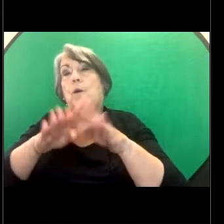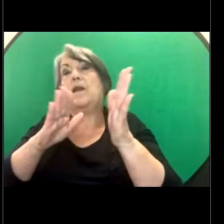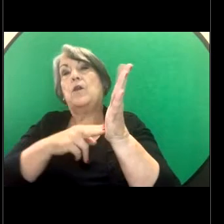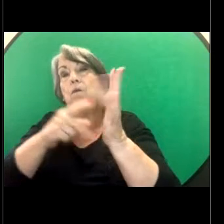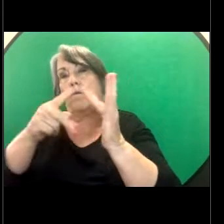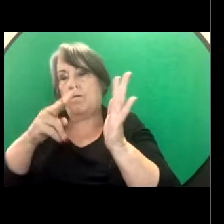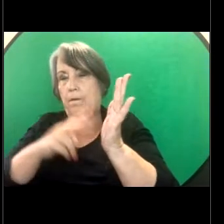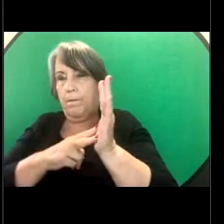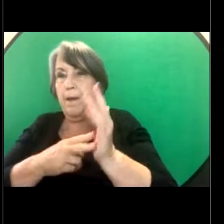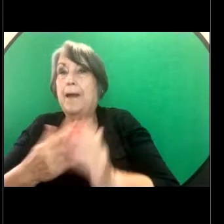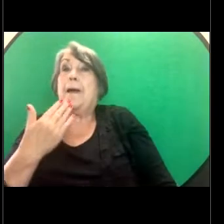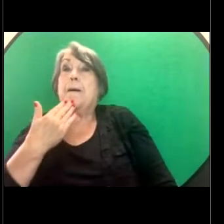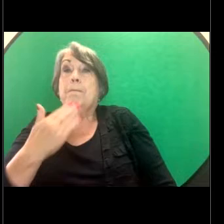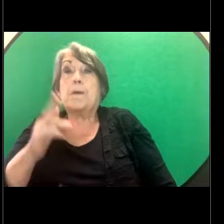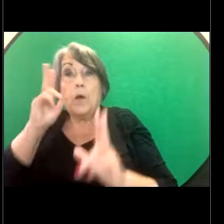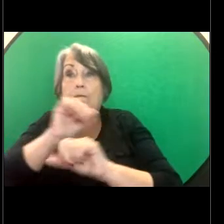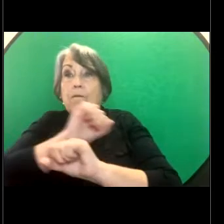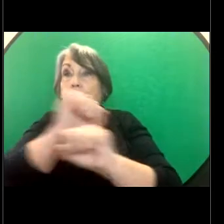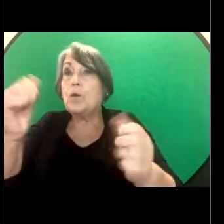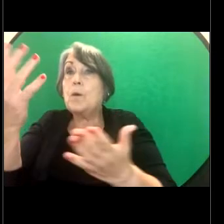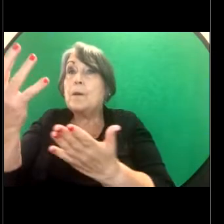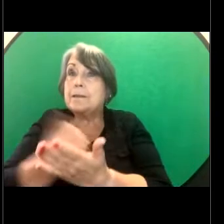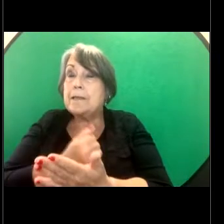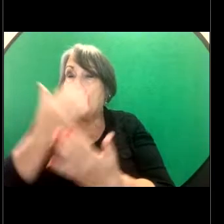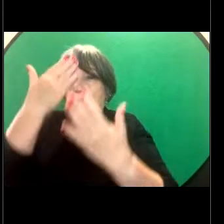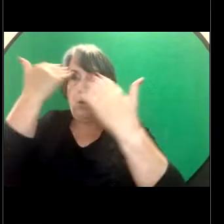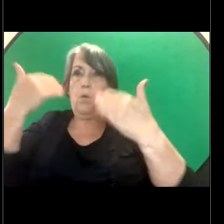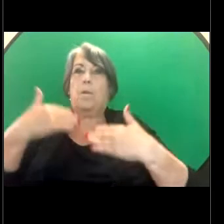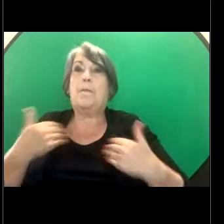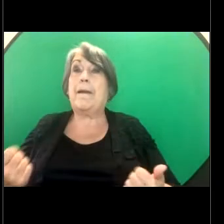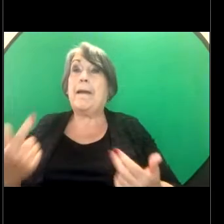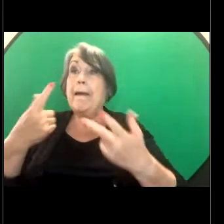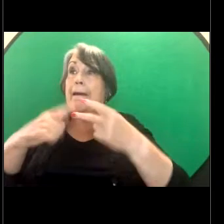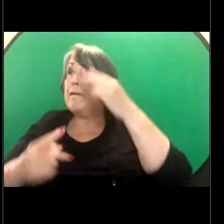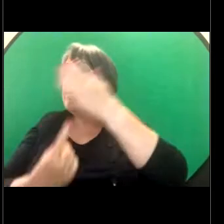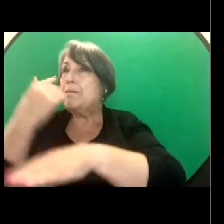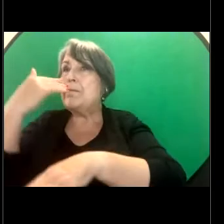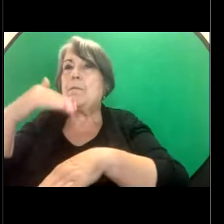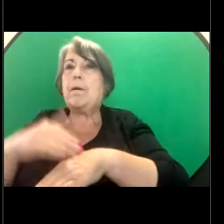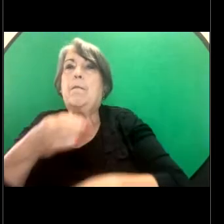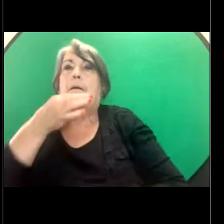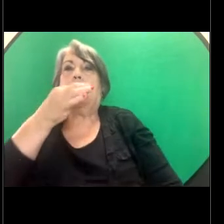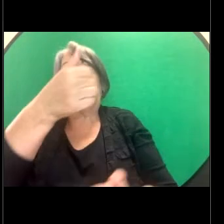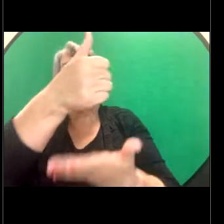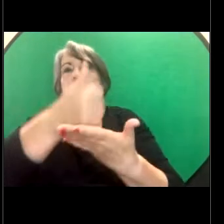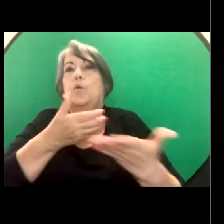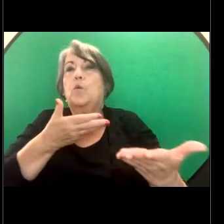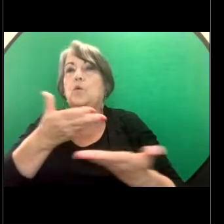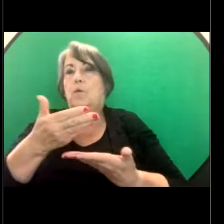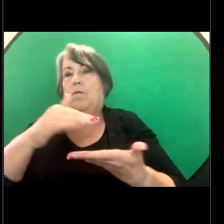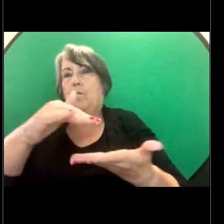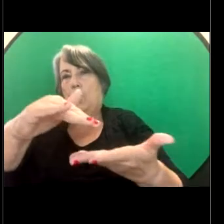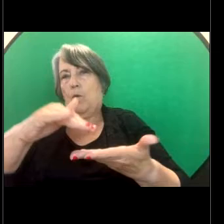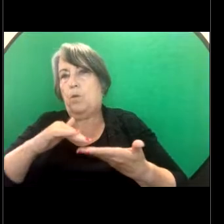listeners...and reach out to support services if need be. We've listed a few here on the slides